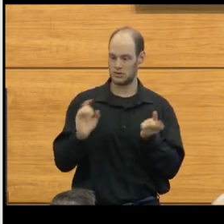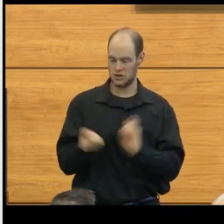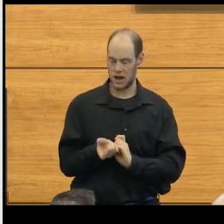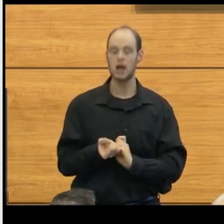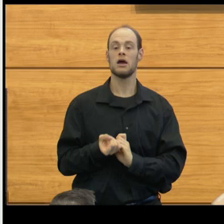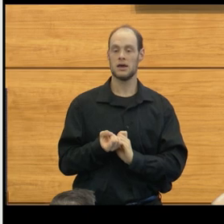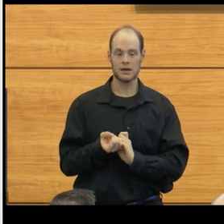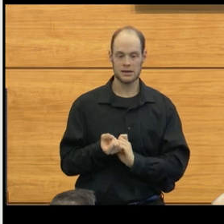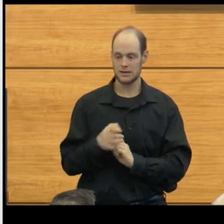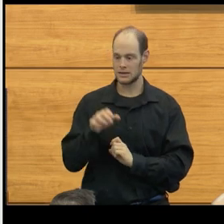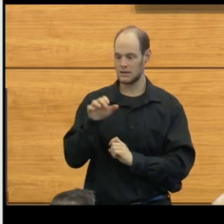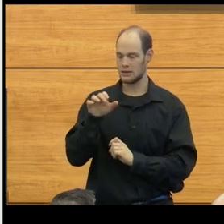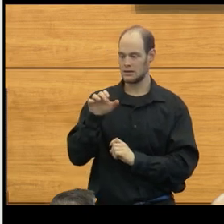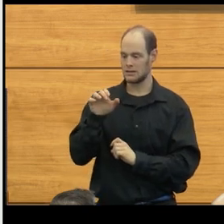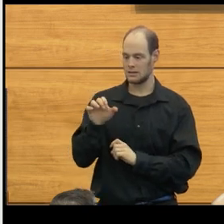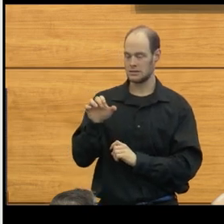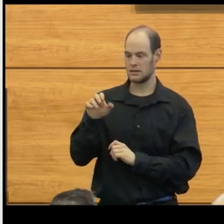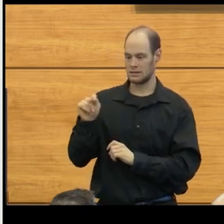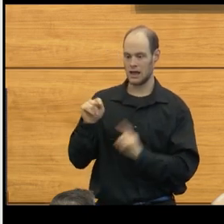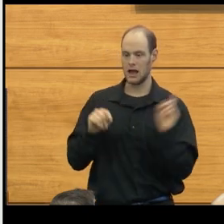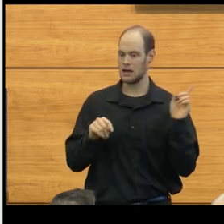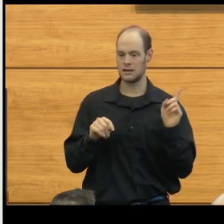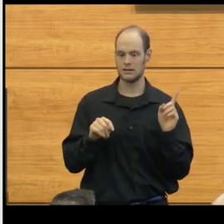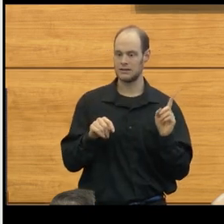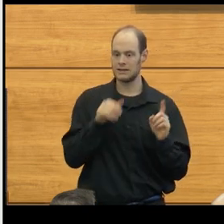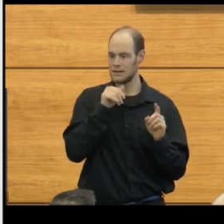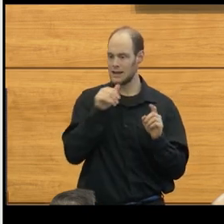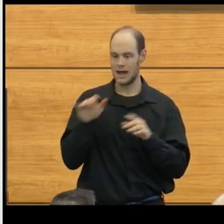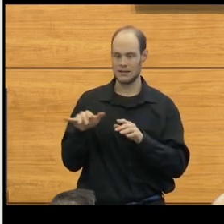The cerebellar tonsils are no longer acting as a piston.